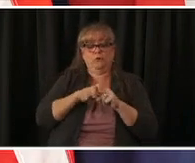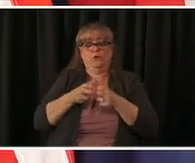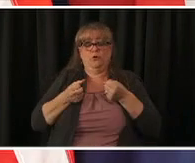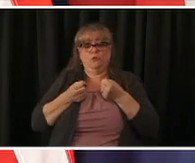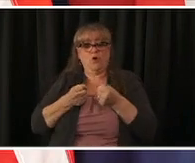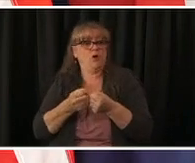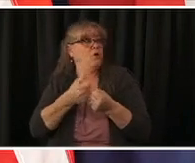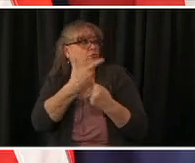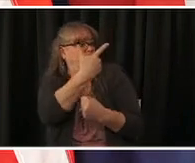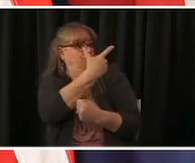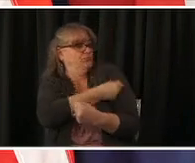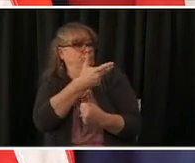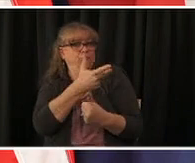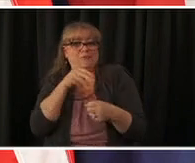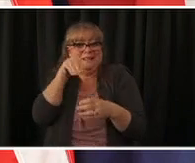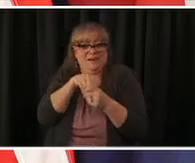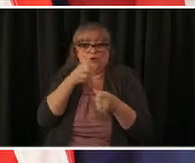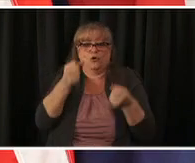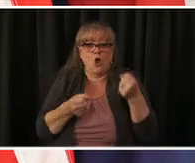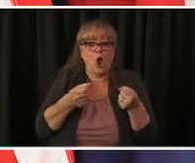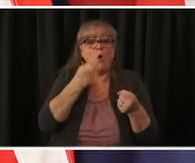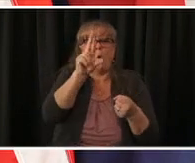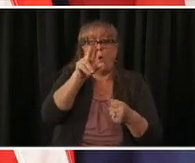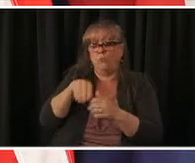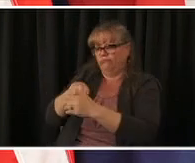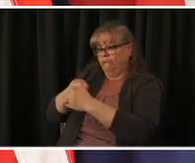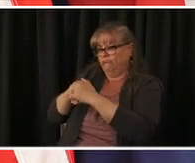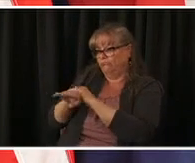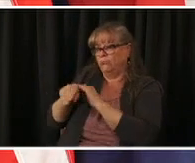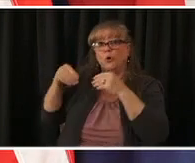uh some like it and if they're hospital some might get into community health clinics